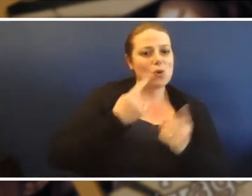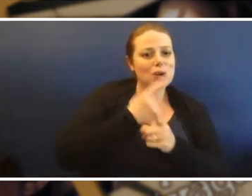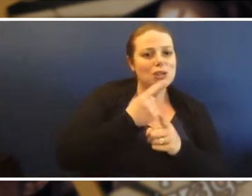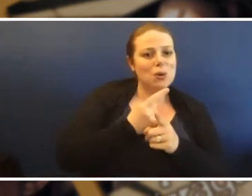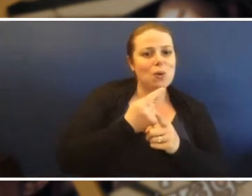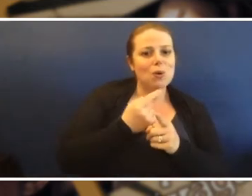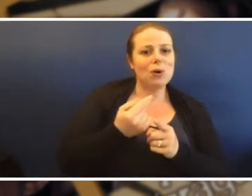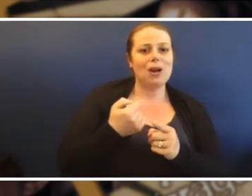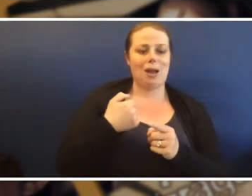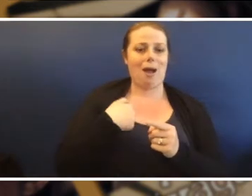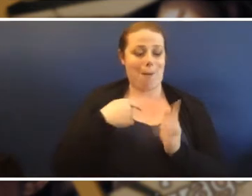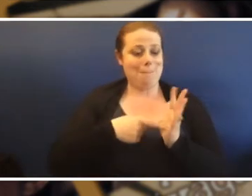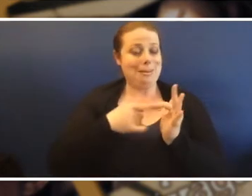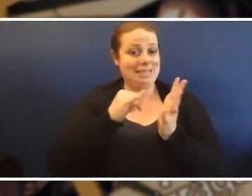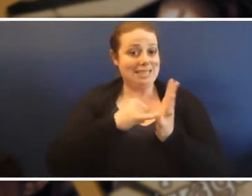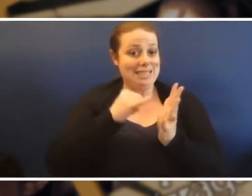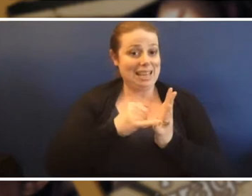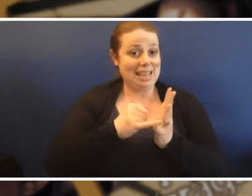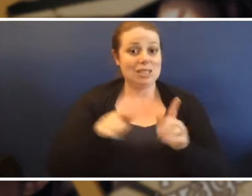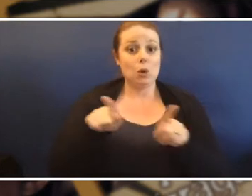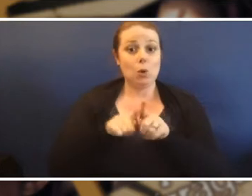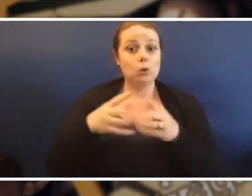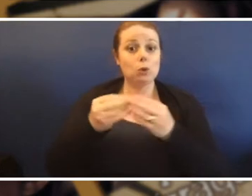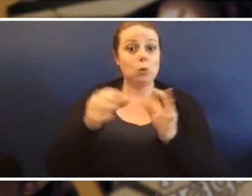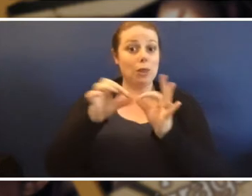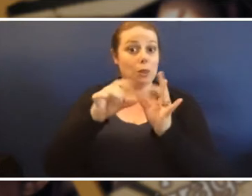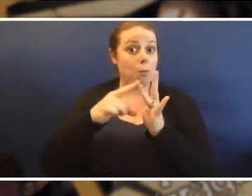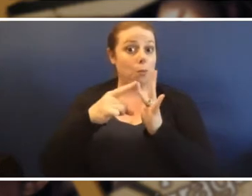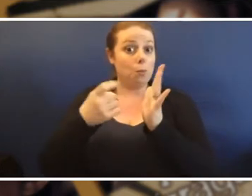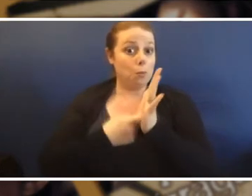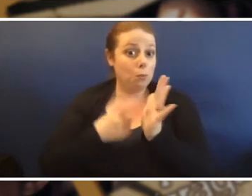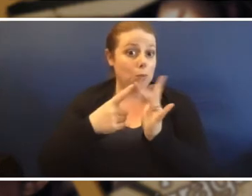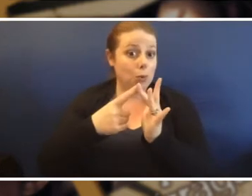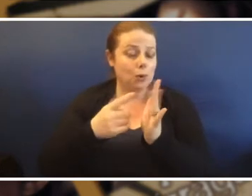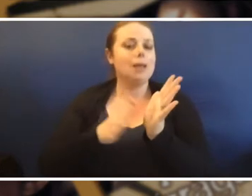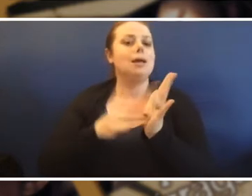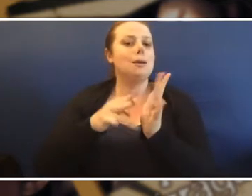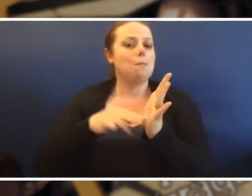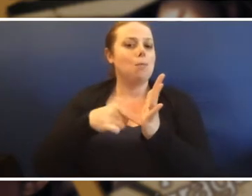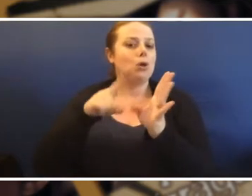but I have to ask you what is this amazing artwork that's behind you?